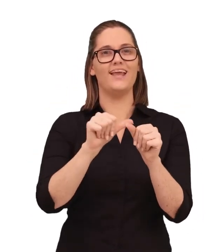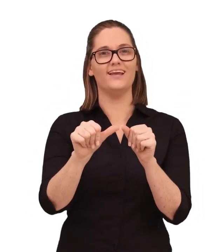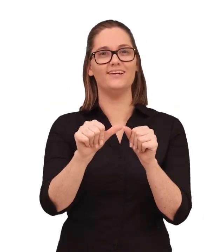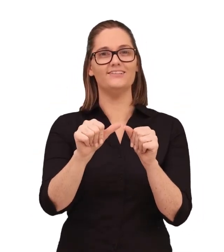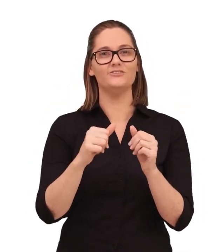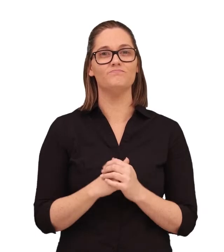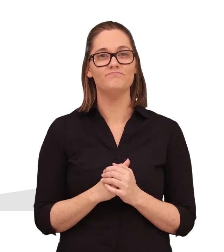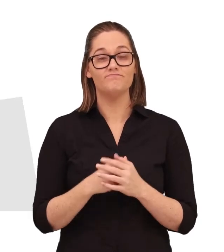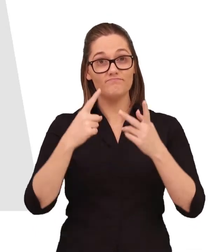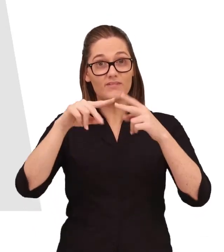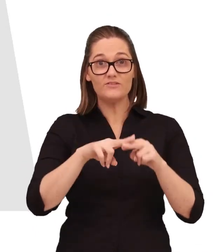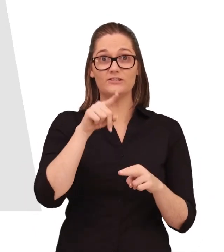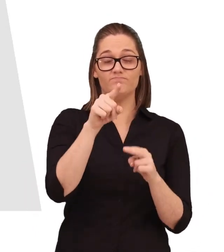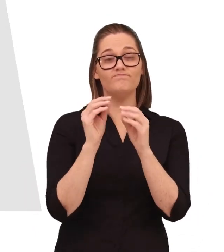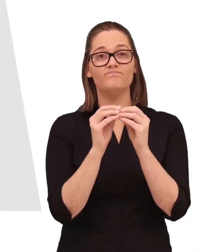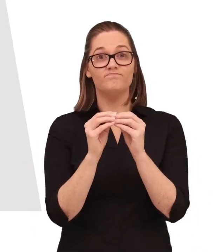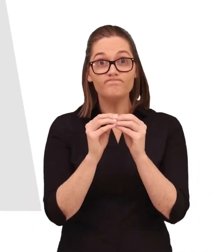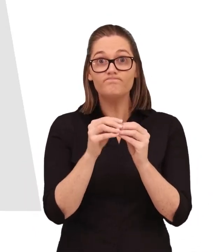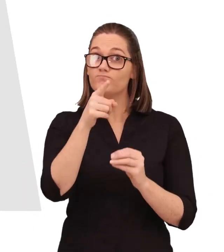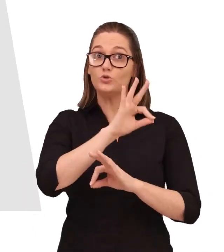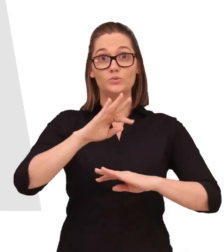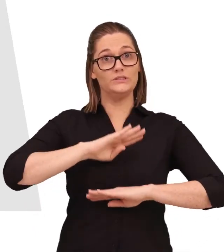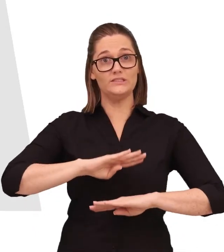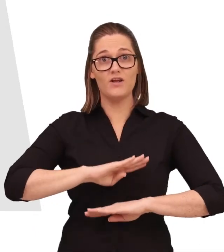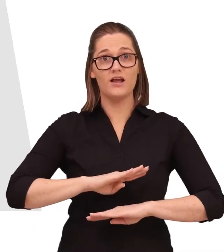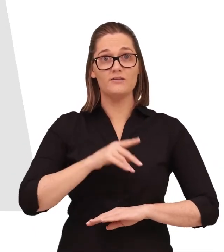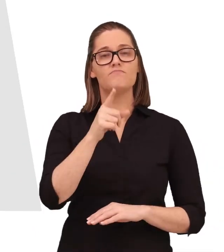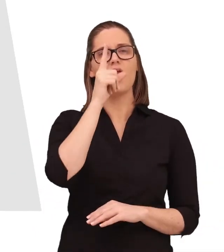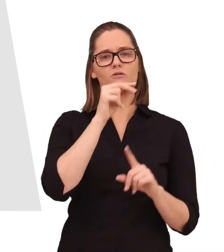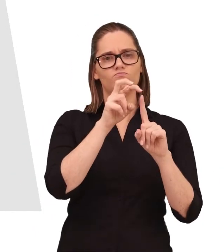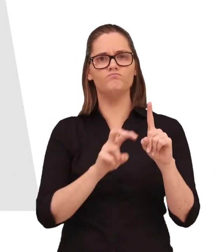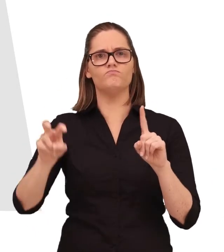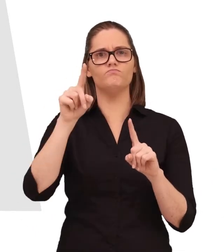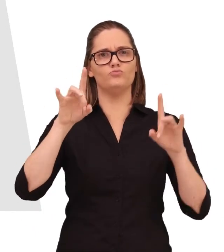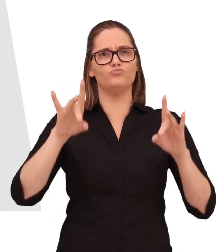can to help but if you're not happy with the outcome you can talk to the Australian financial